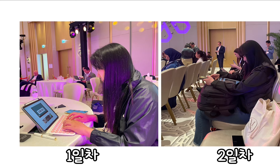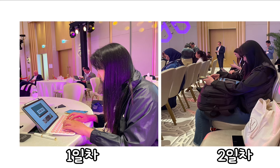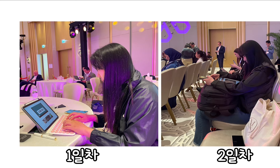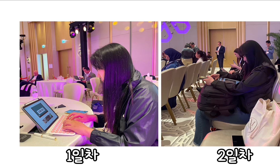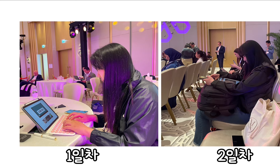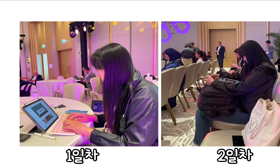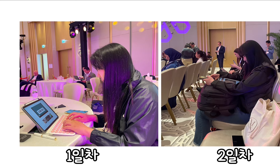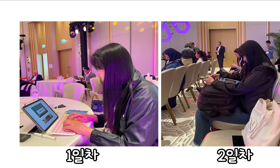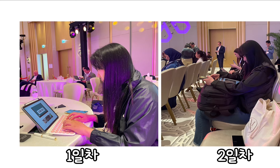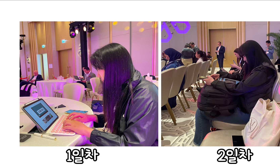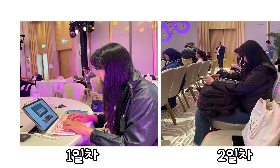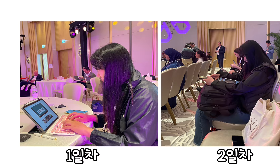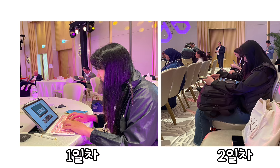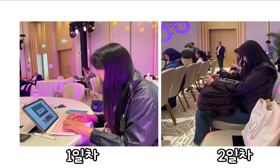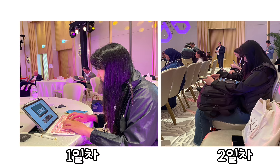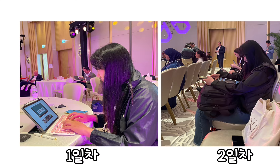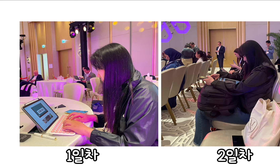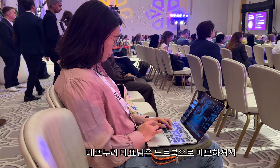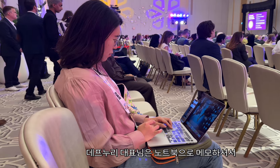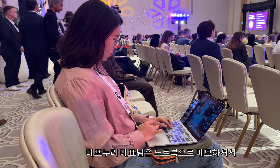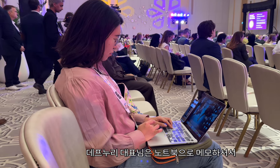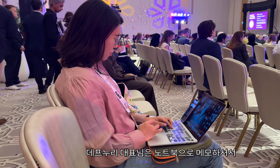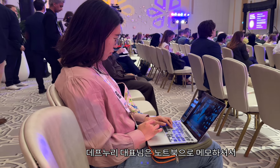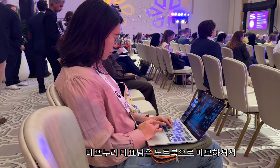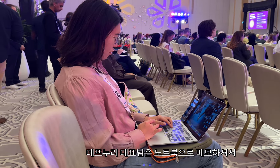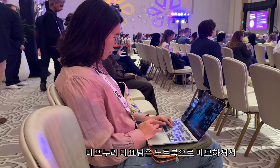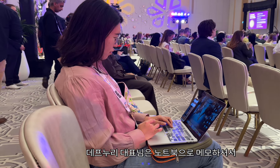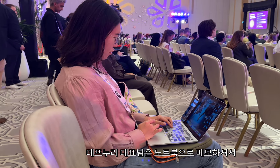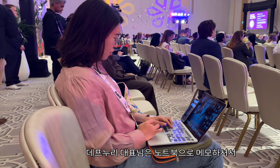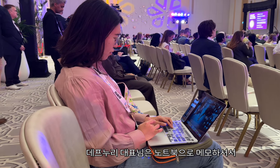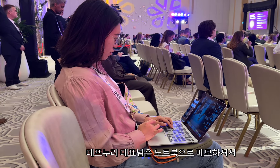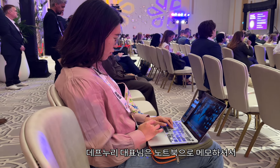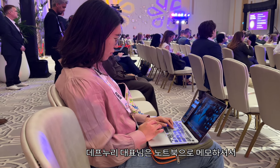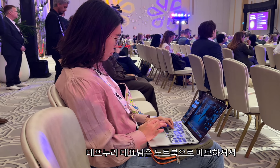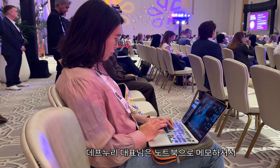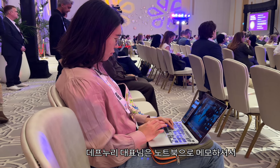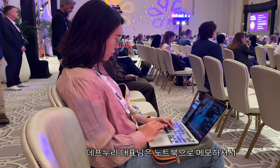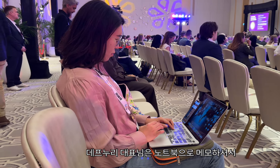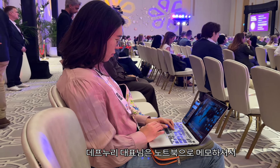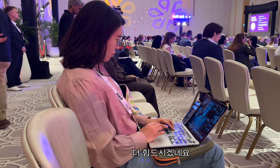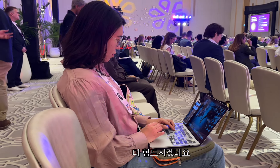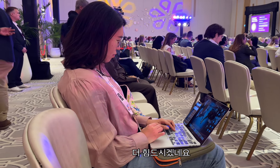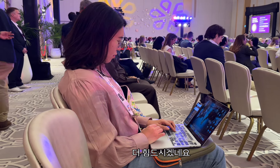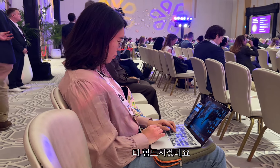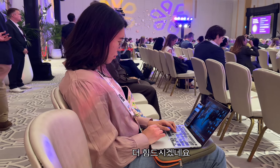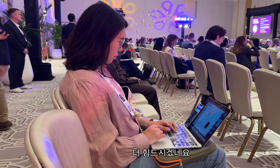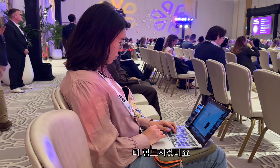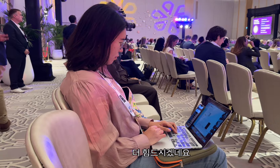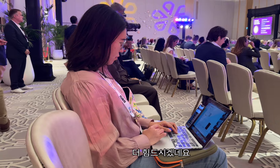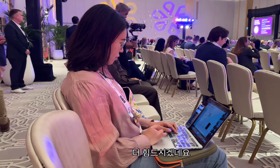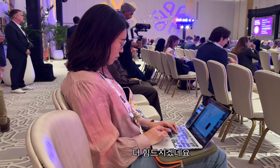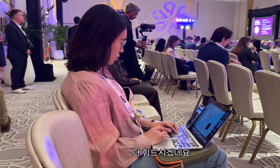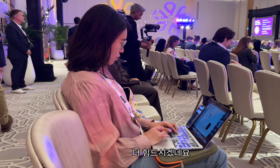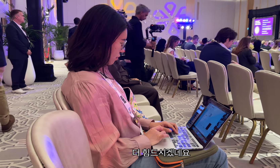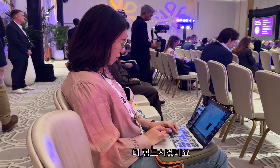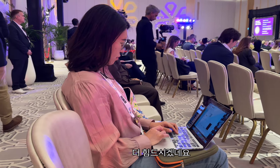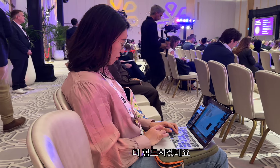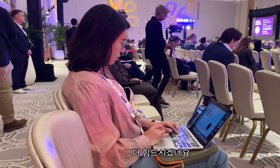Day 1 VS Day 2 It must have been more difficult because the Deaf nuri CEO took notes on her laptop.